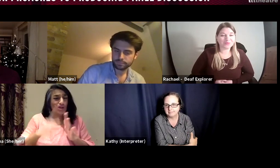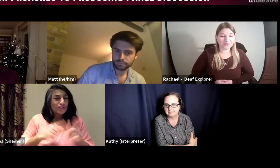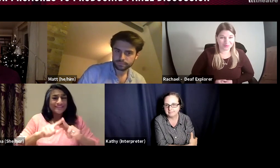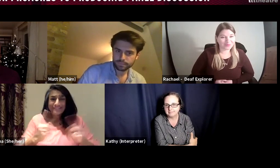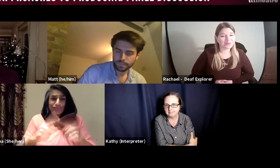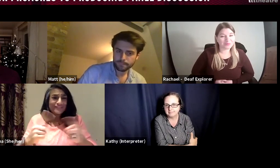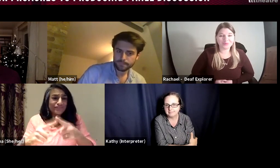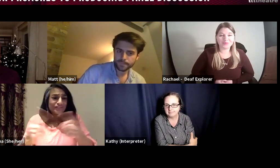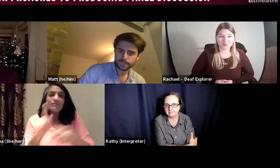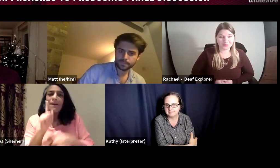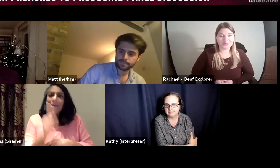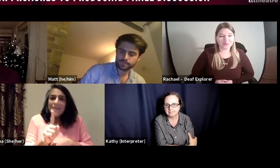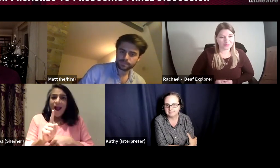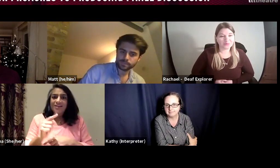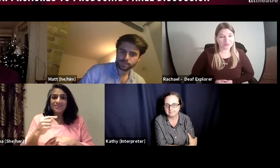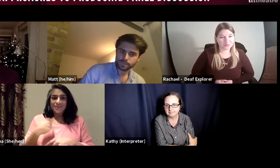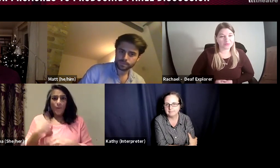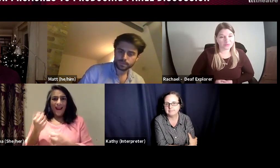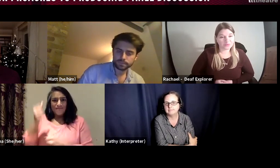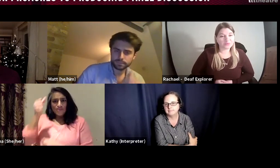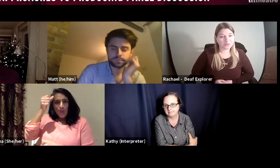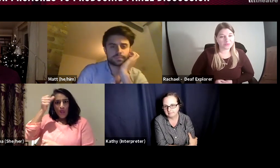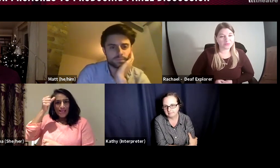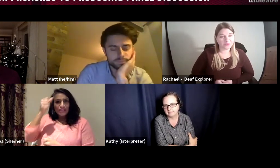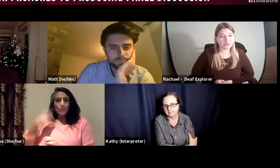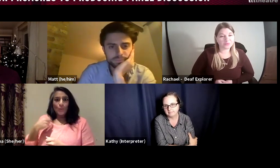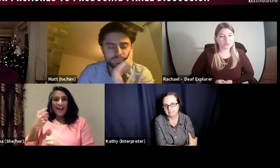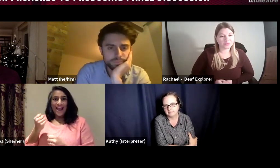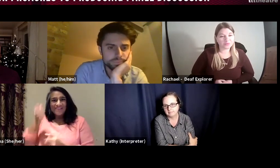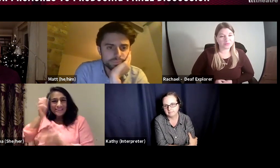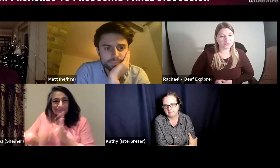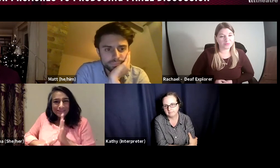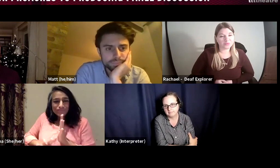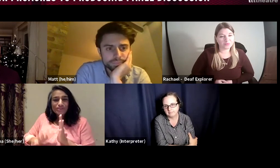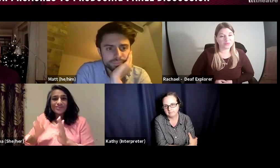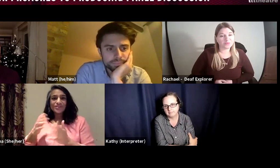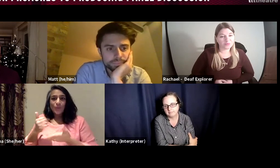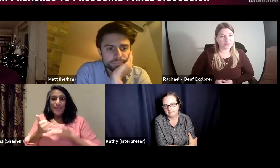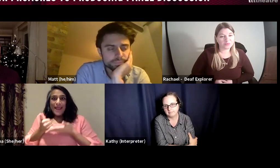not every story will be the same or every project will be the same, but as producers we have the